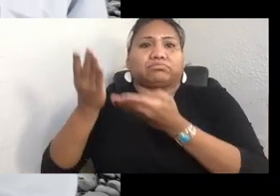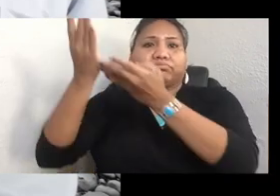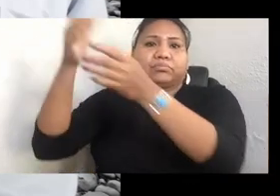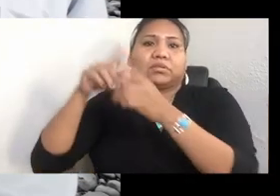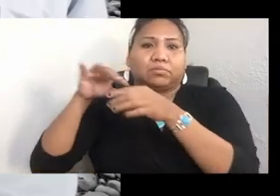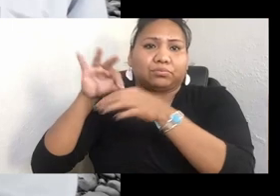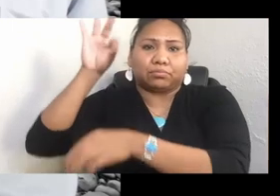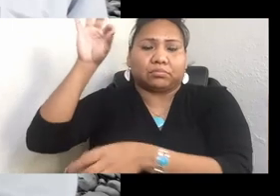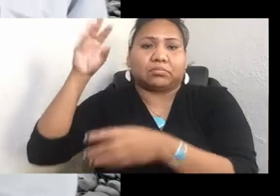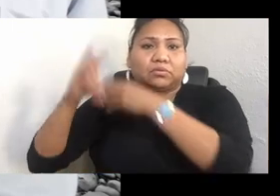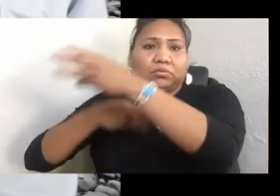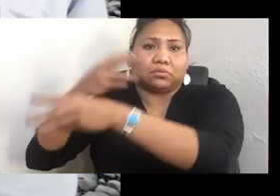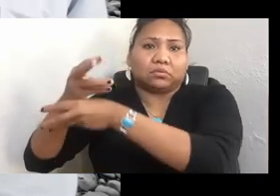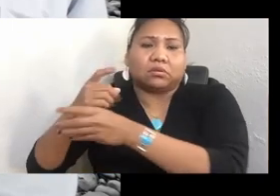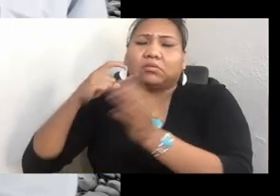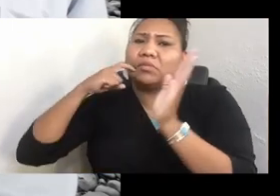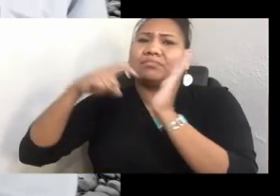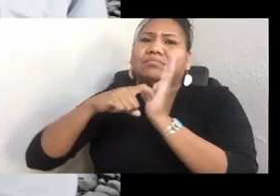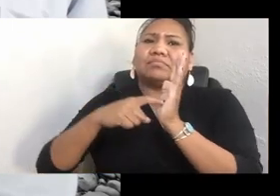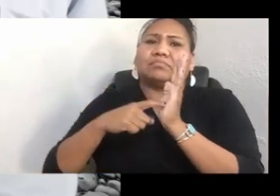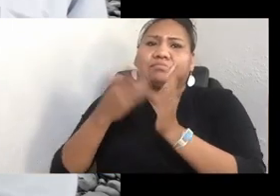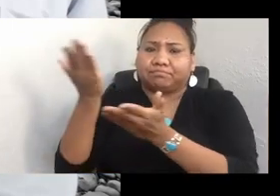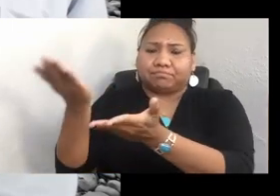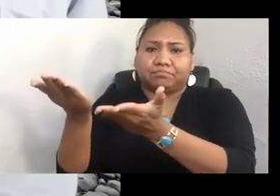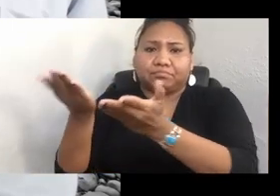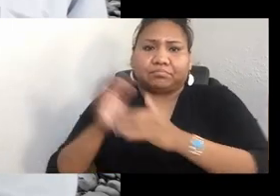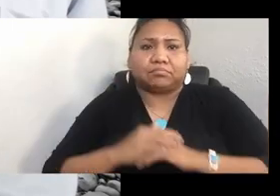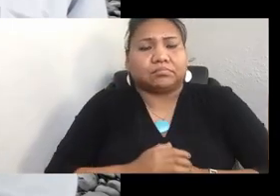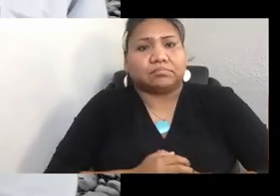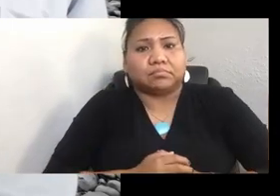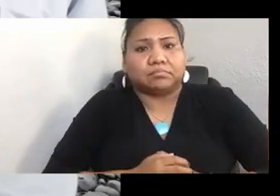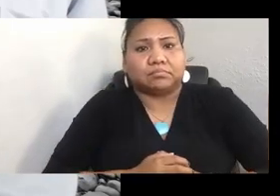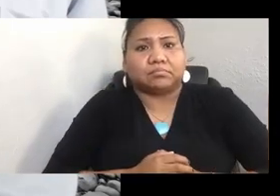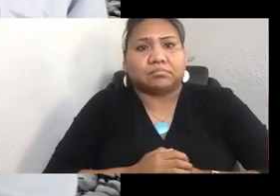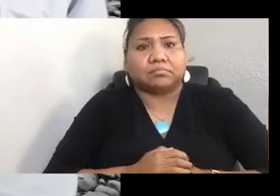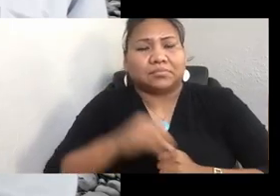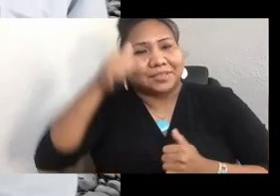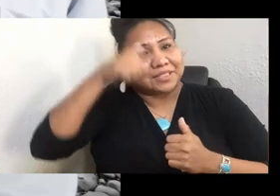And I remember how Chief Bill James successfully